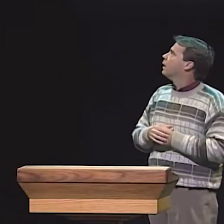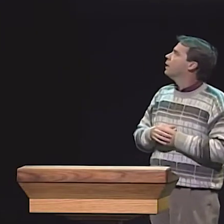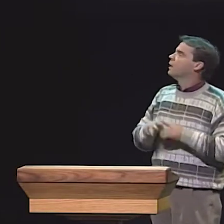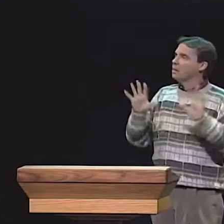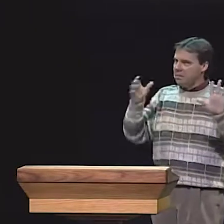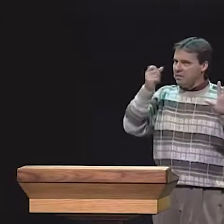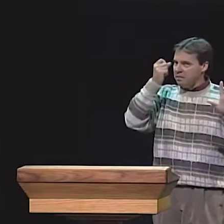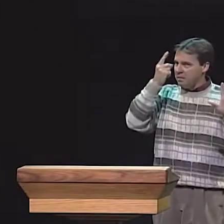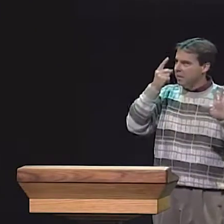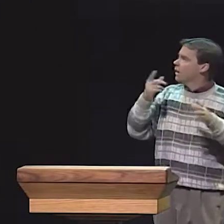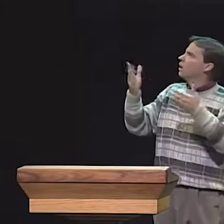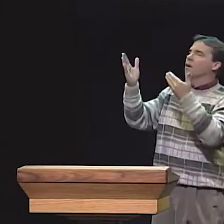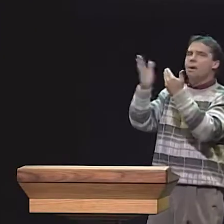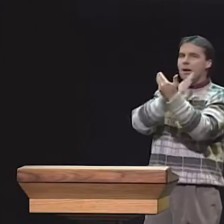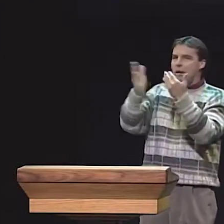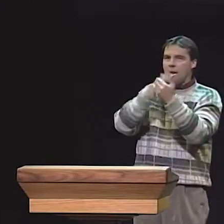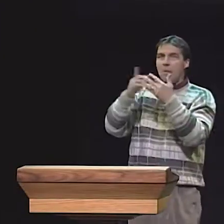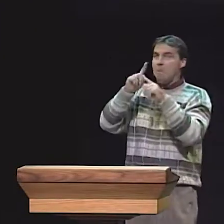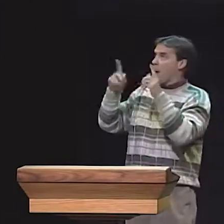WHEN WE LOOK AT DISCOURSE, WE'LL BE ABLE TO SEE THAT.